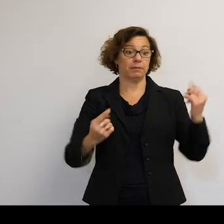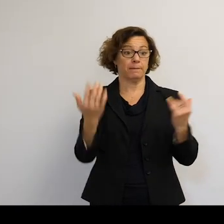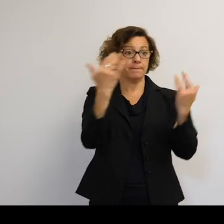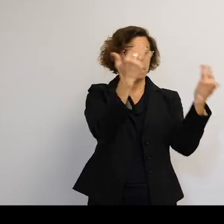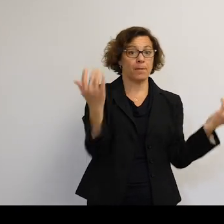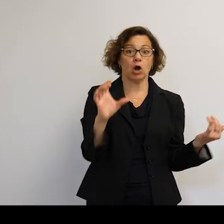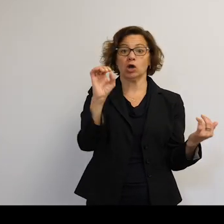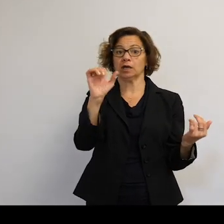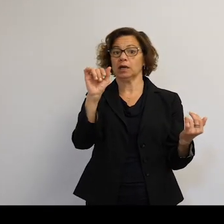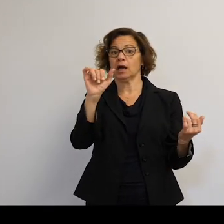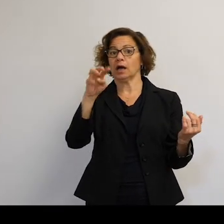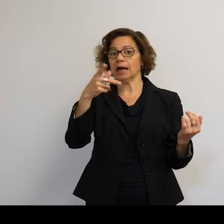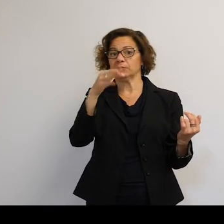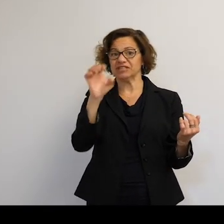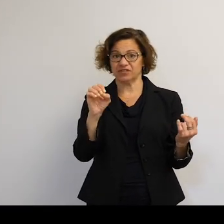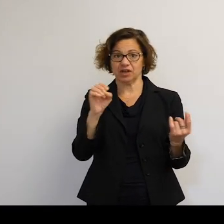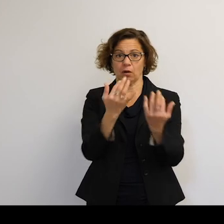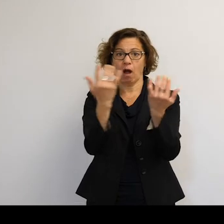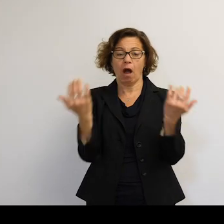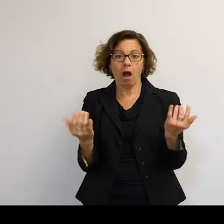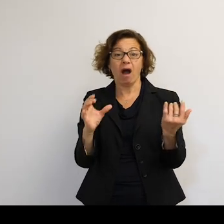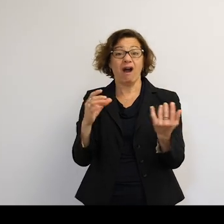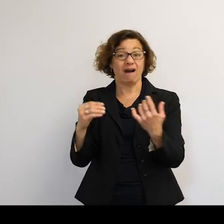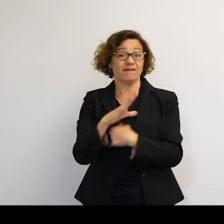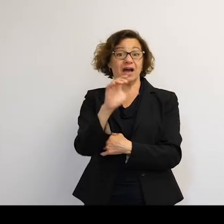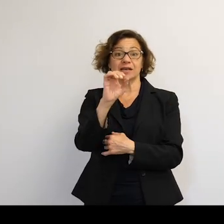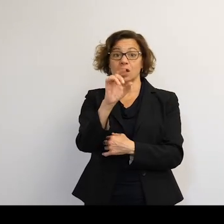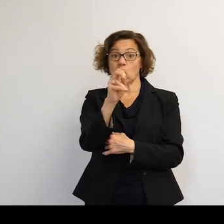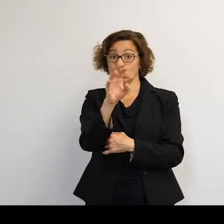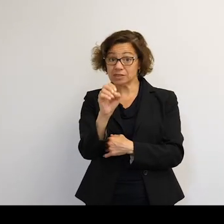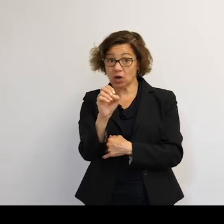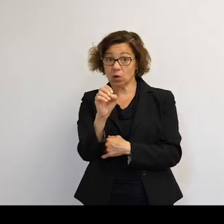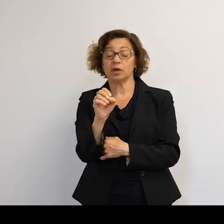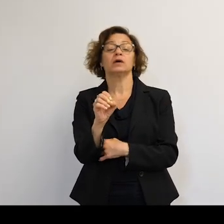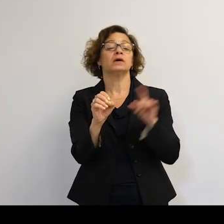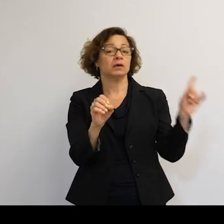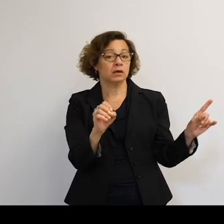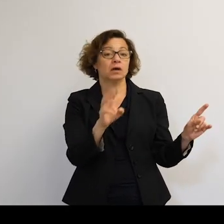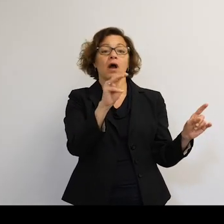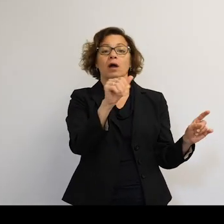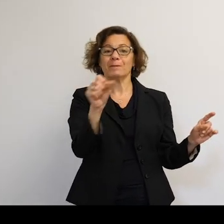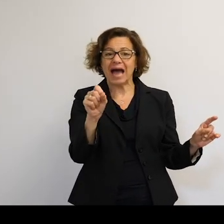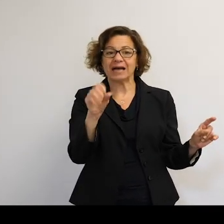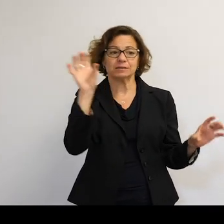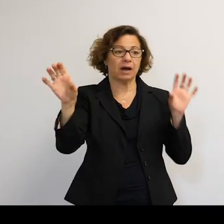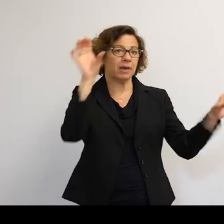So there's a lot of mass in orbit-- thousands of tons, but not enough to cause problems